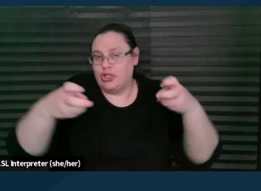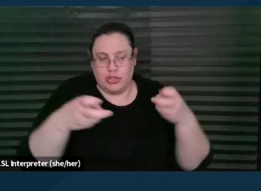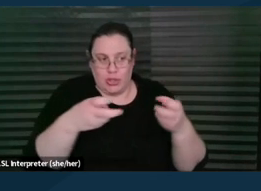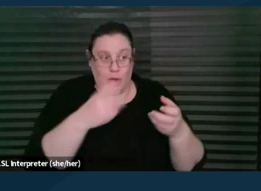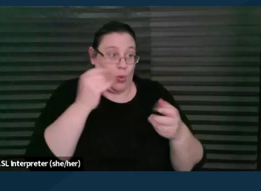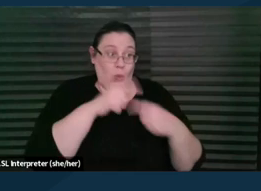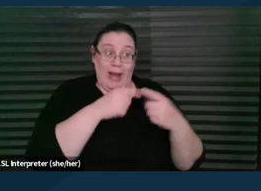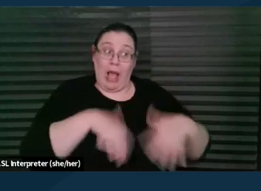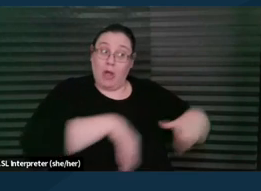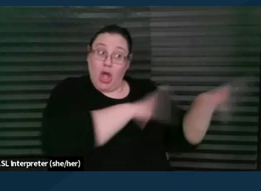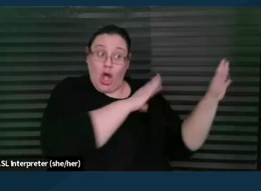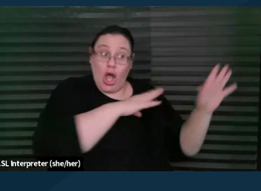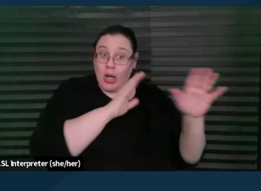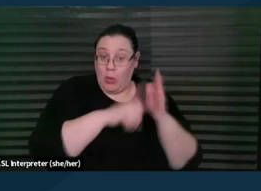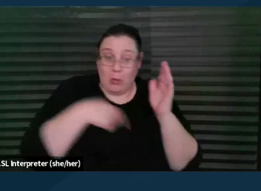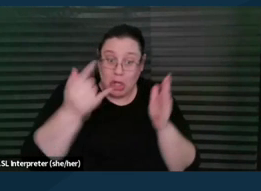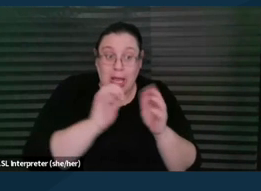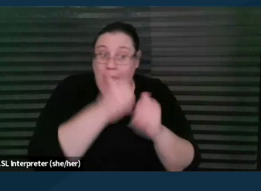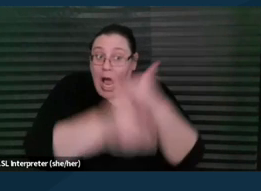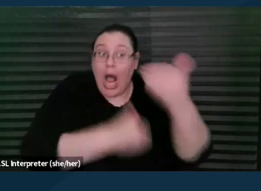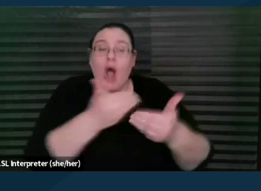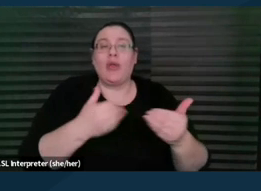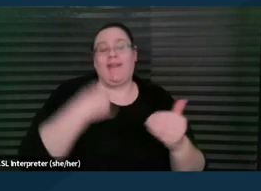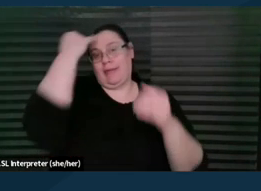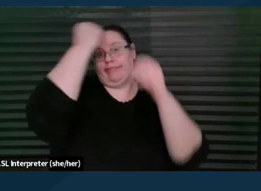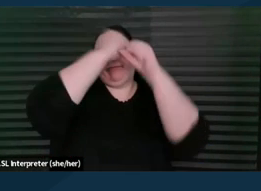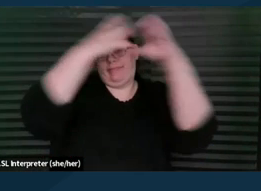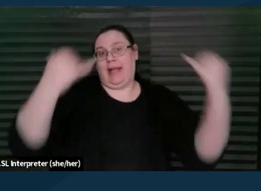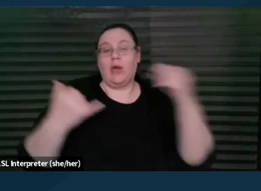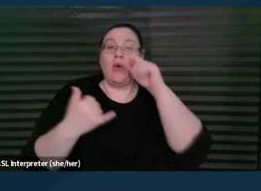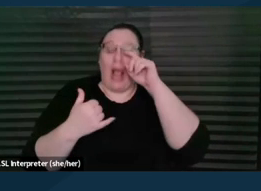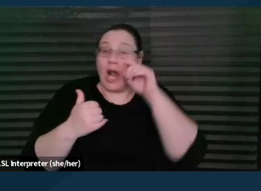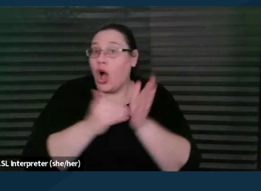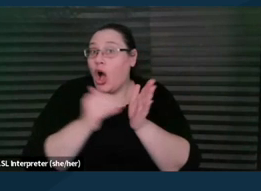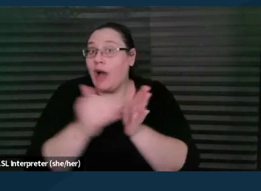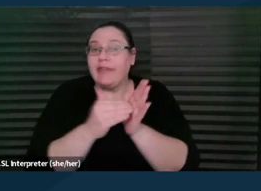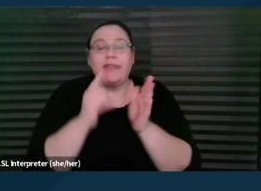And at the end of the day, one thing that's really nice, and I often actually will for a lot of our clients have,